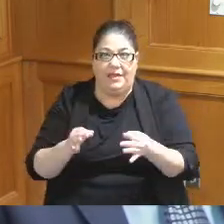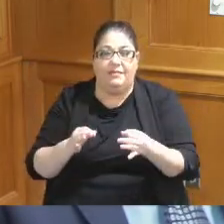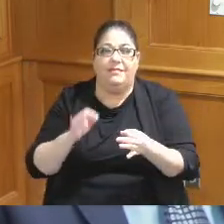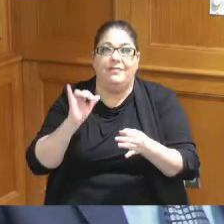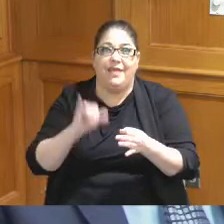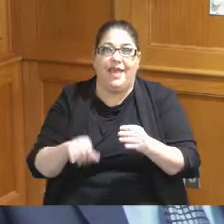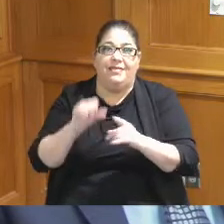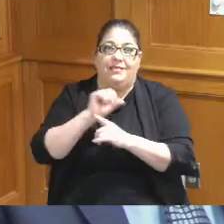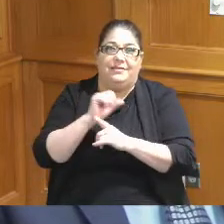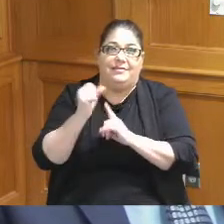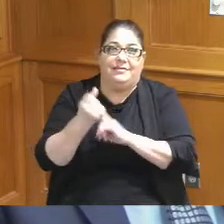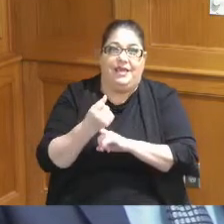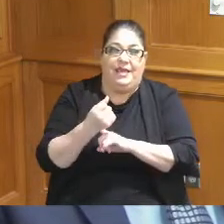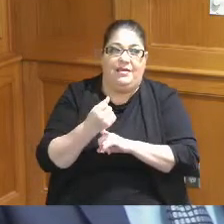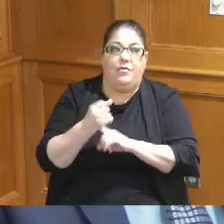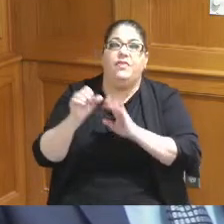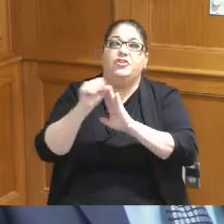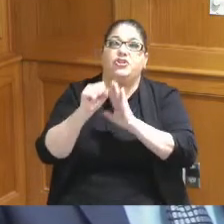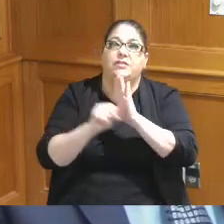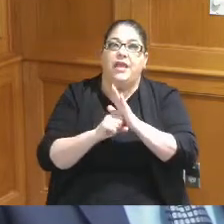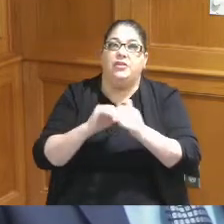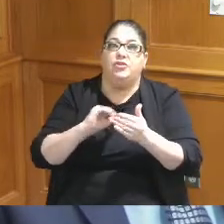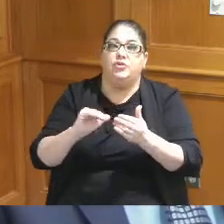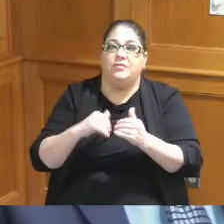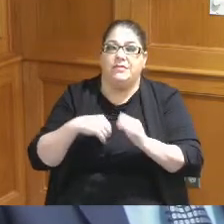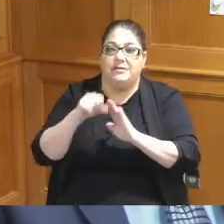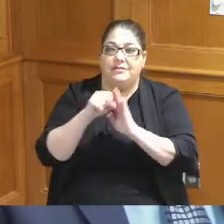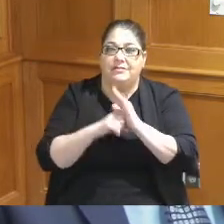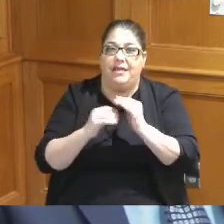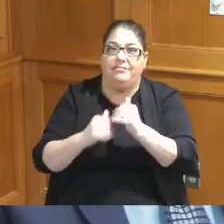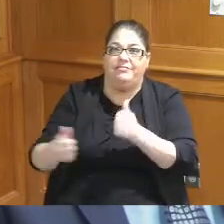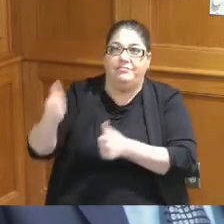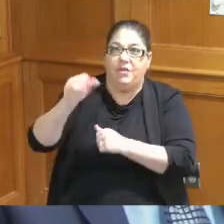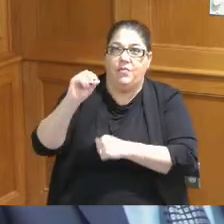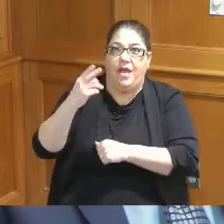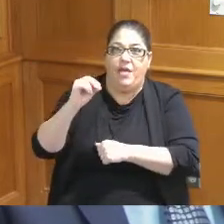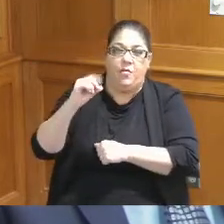from my vantage point is always a little bit of a wild card we've been down this road before on